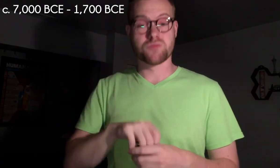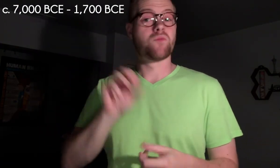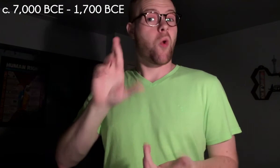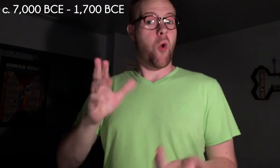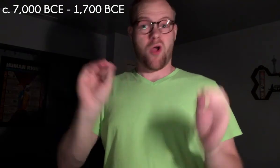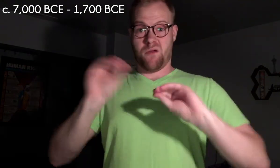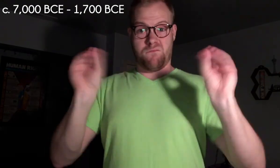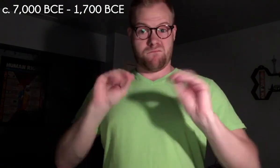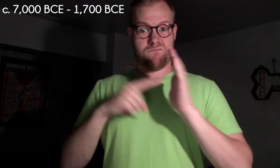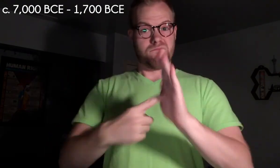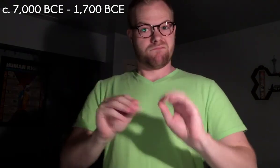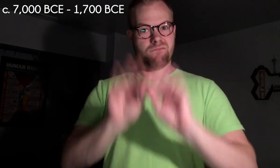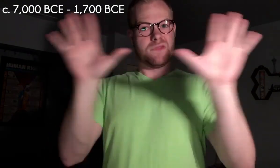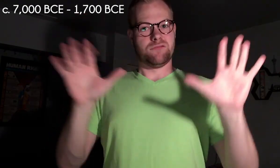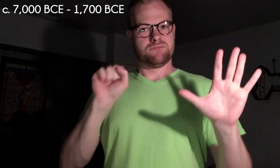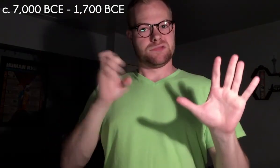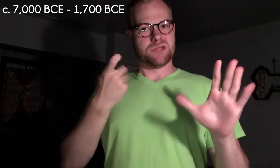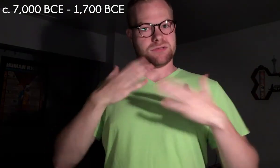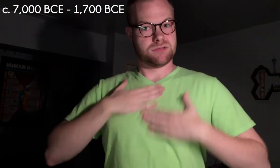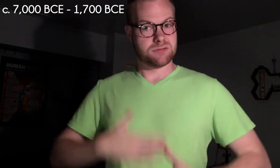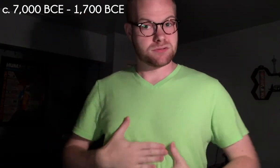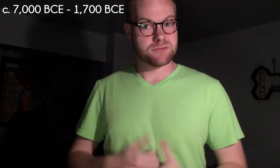or without distinguishing sex characteristics.